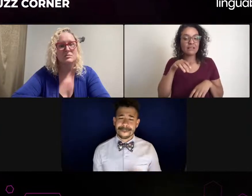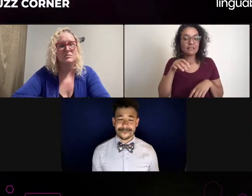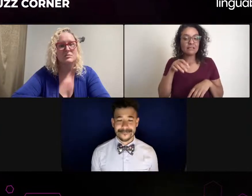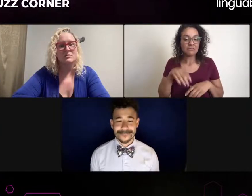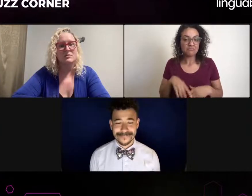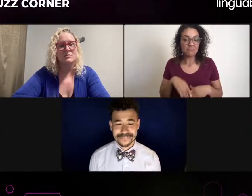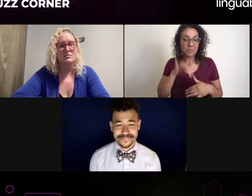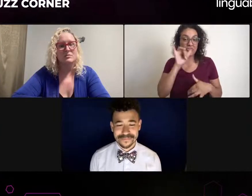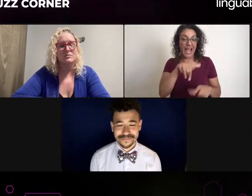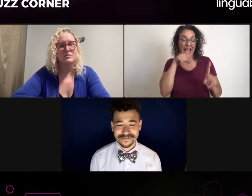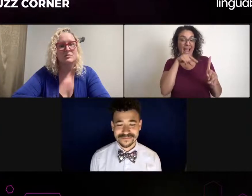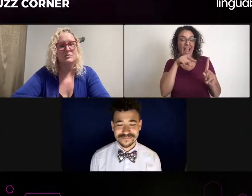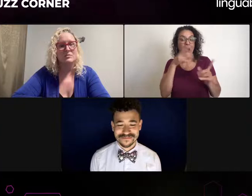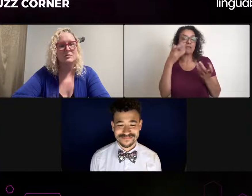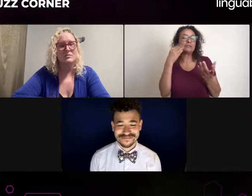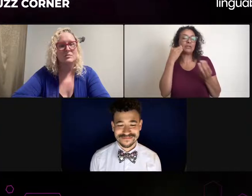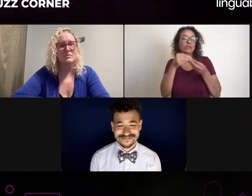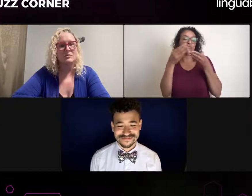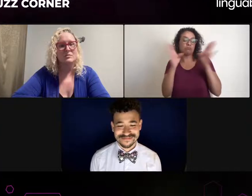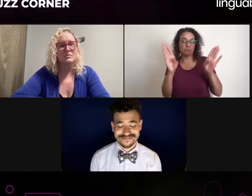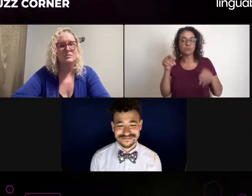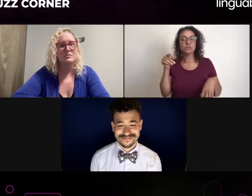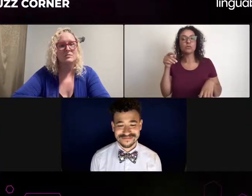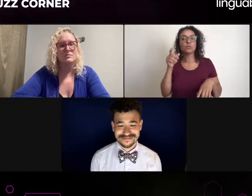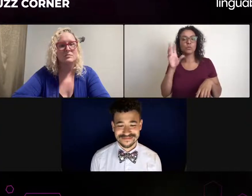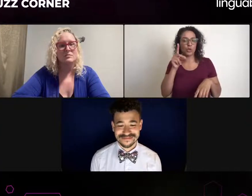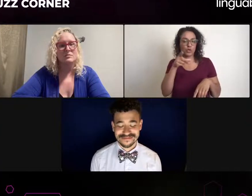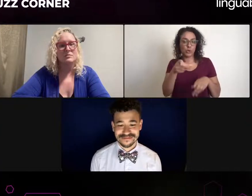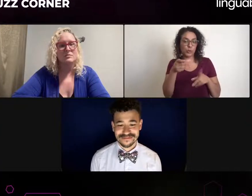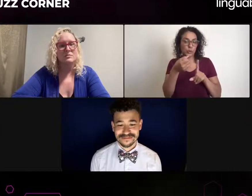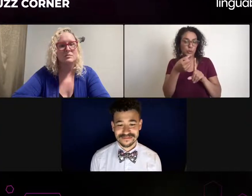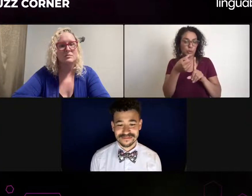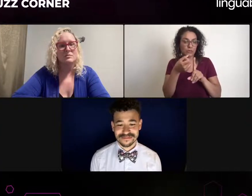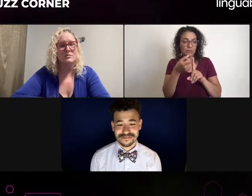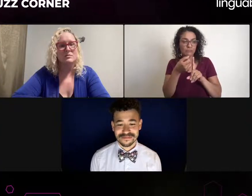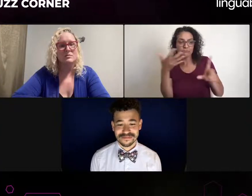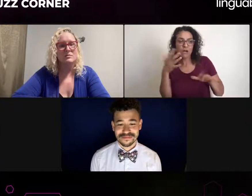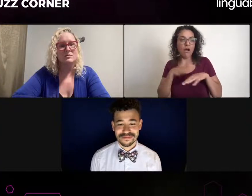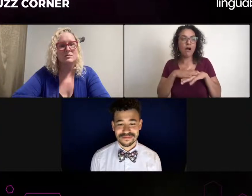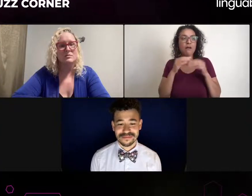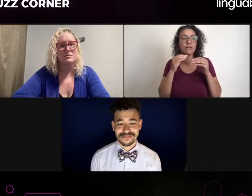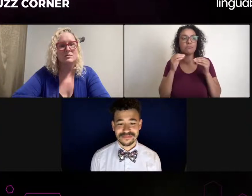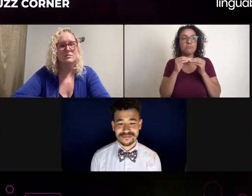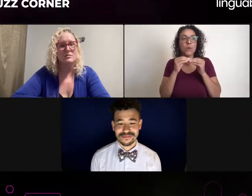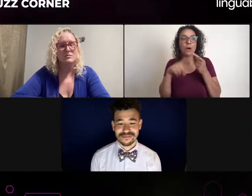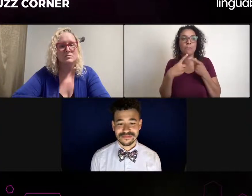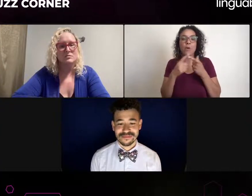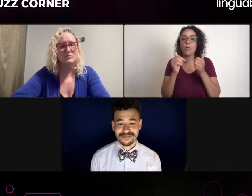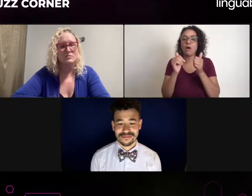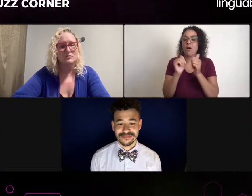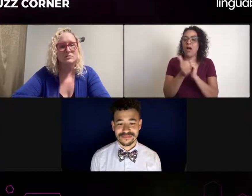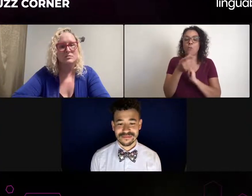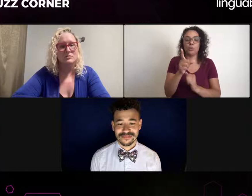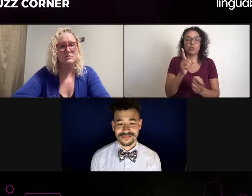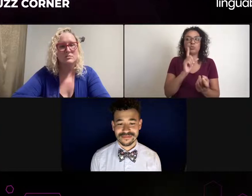I don't feel like there's enough discussion about that, including interpreters. So I want to talk about your thoughts and your experiences. Do you mind expanding about